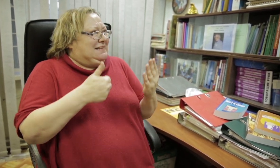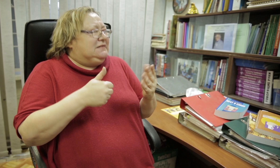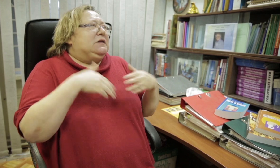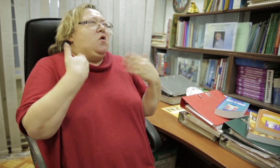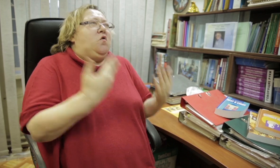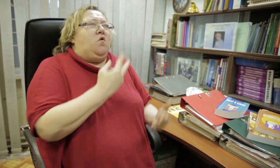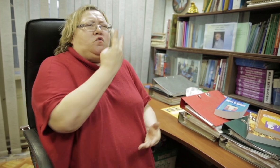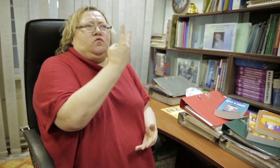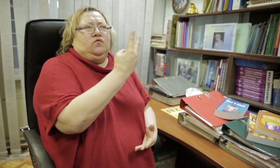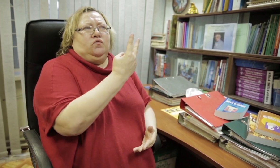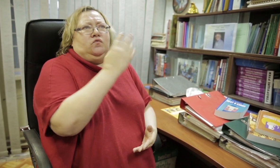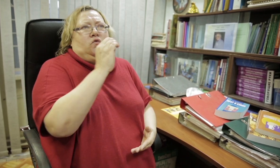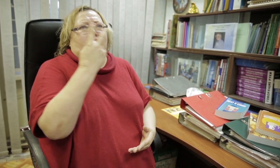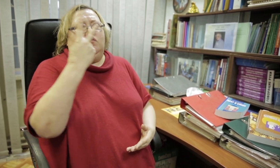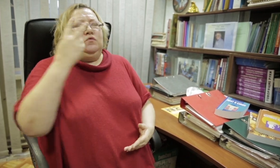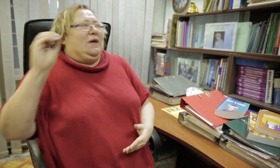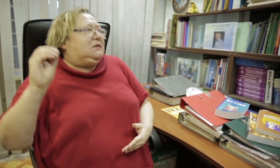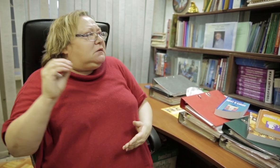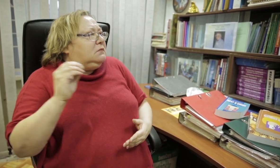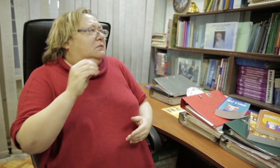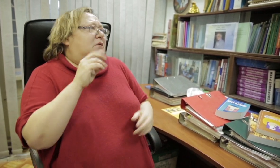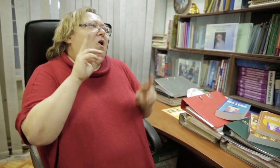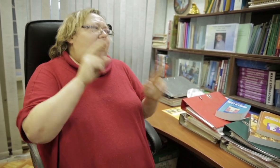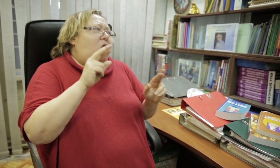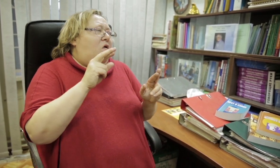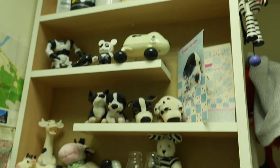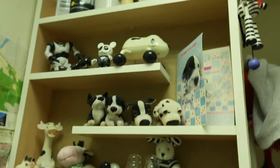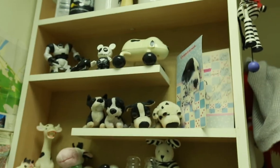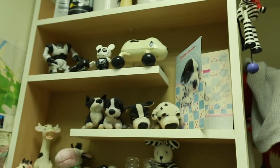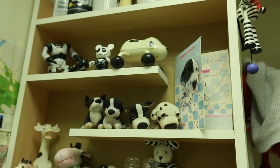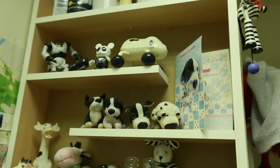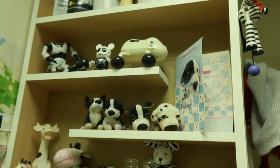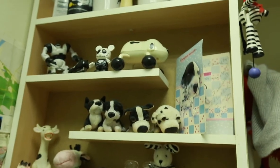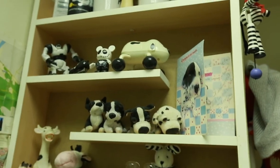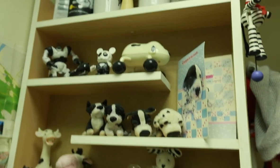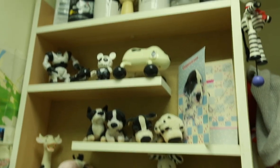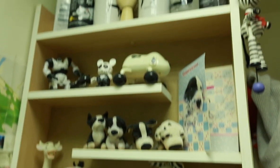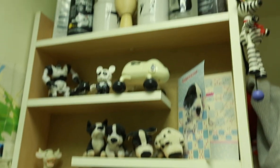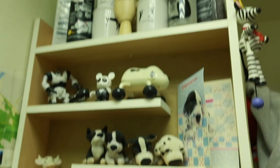(all actors agreeing) Alexander: Yes, this school is increasing my knowledge.